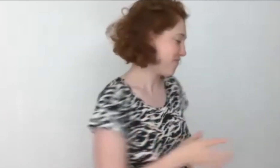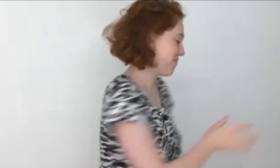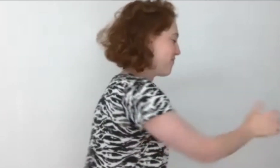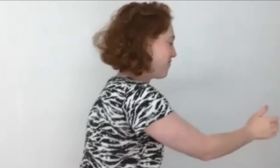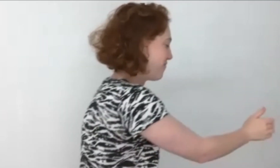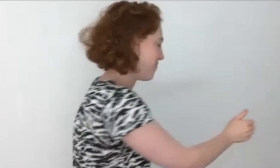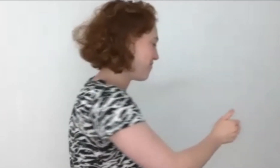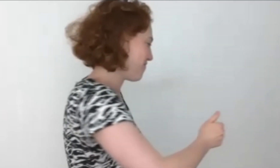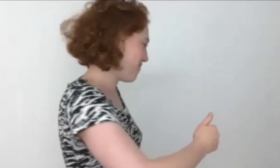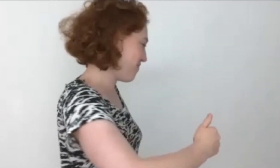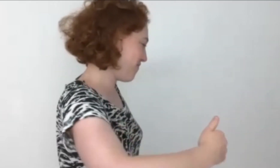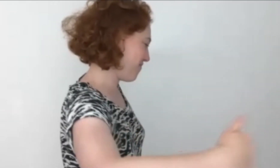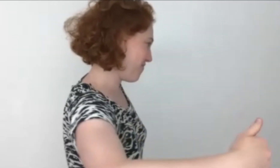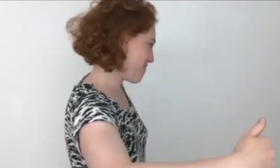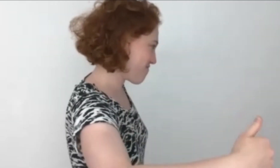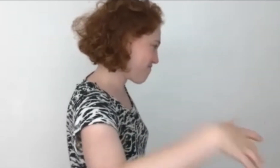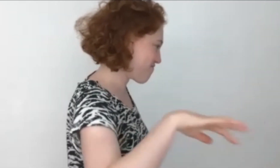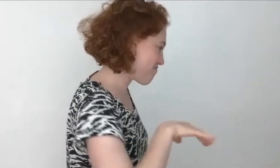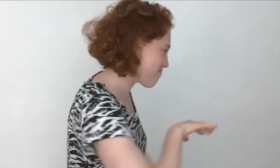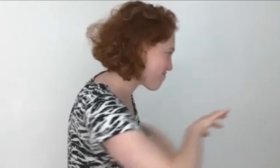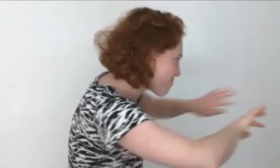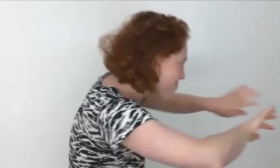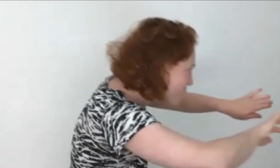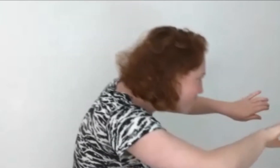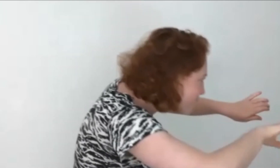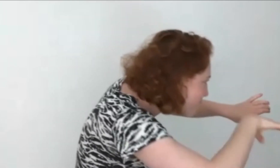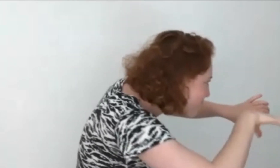Okay. She's opening the fridge again,